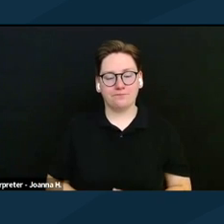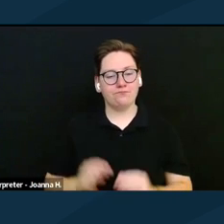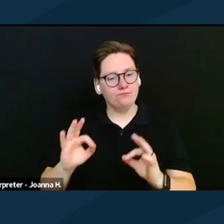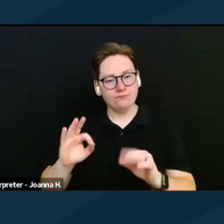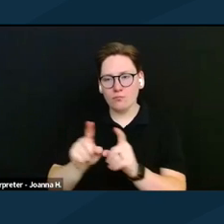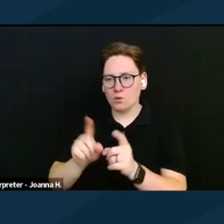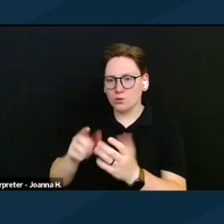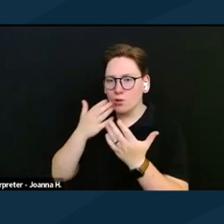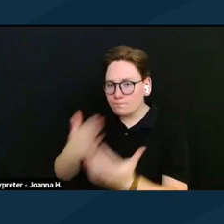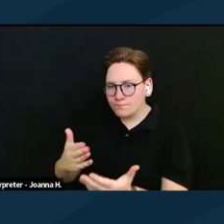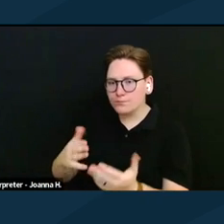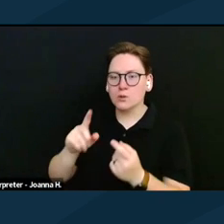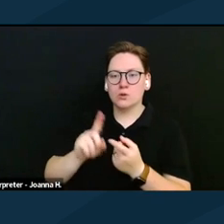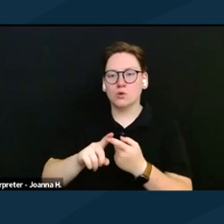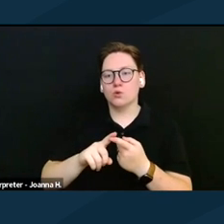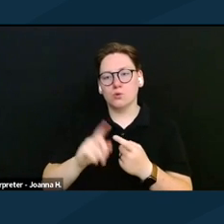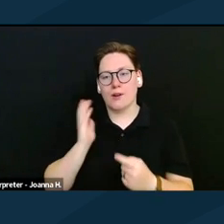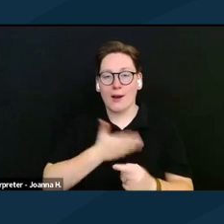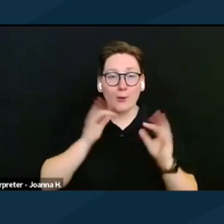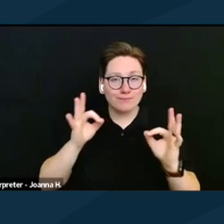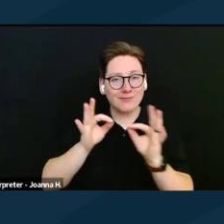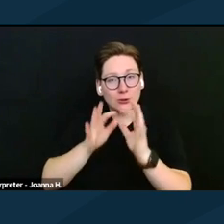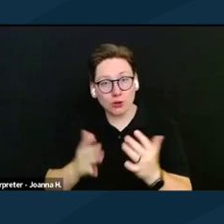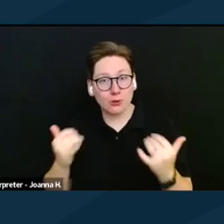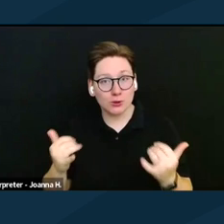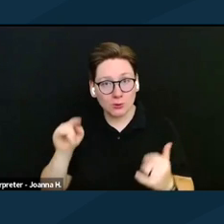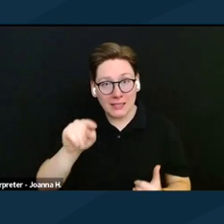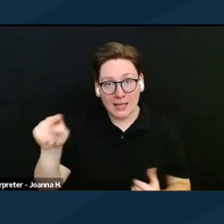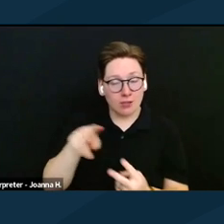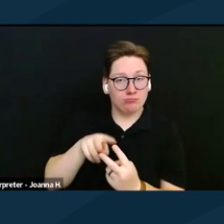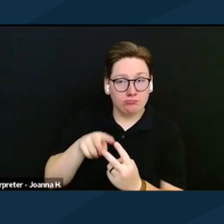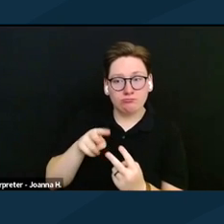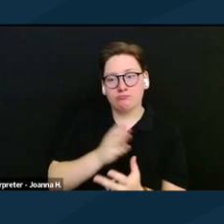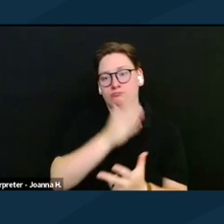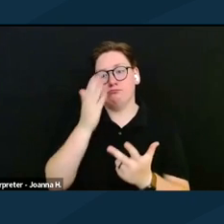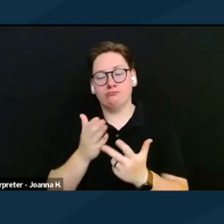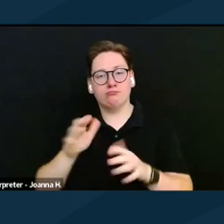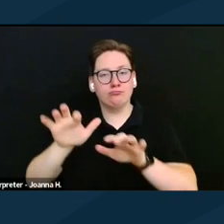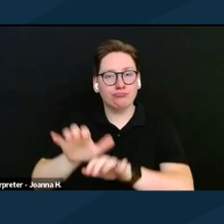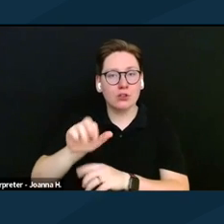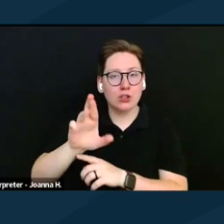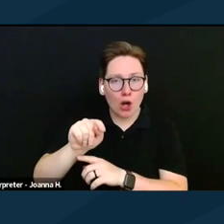to our wonderful a ASL interpreters and our CART interpreters.